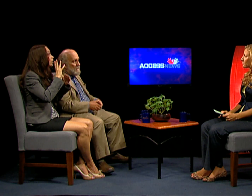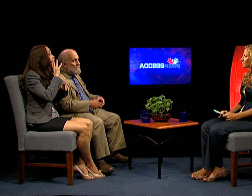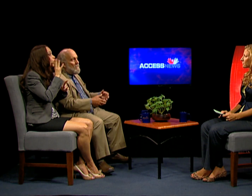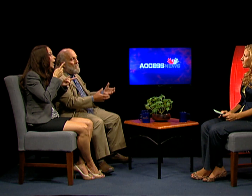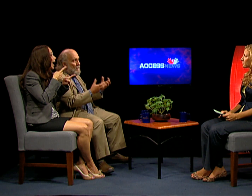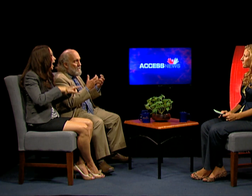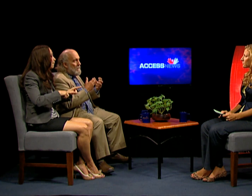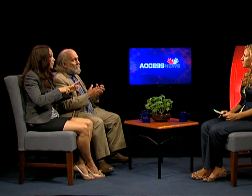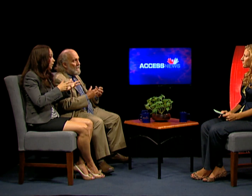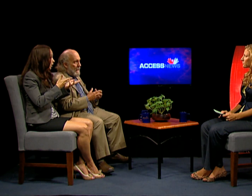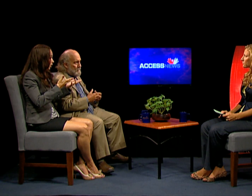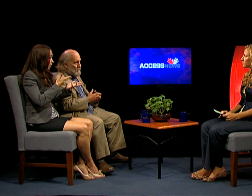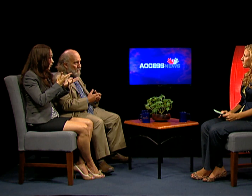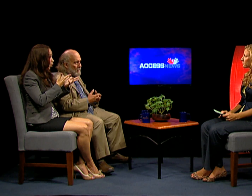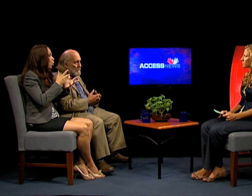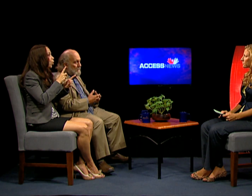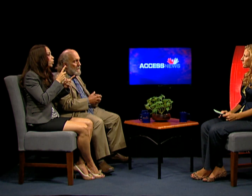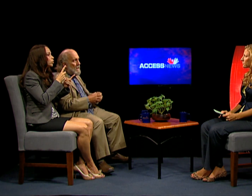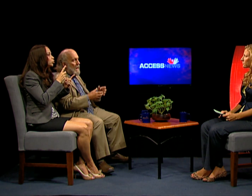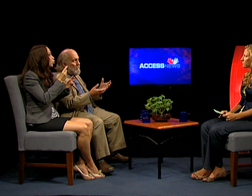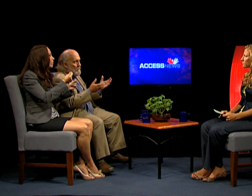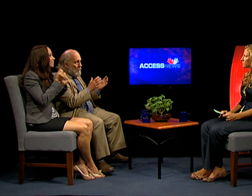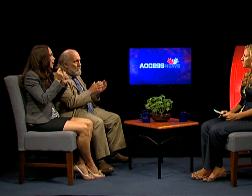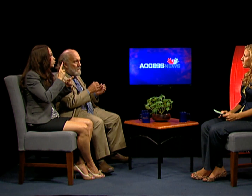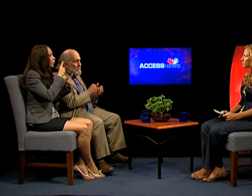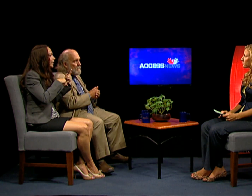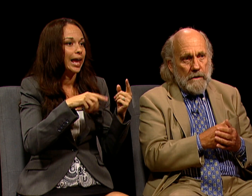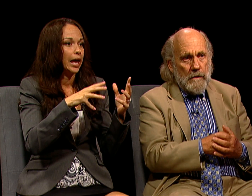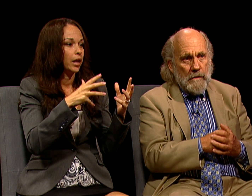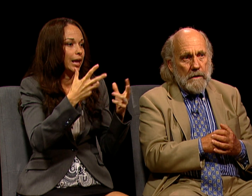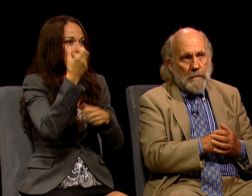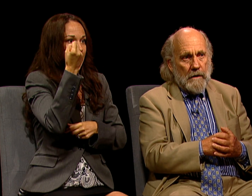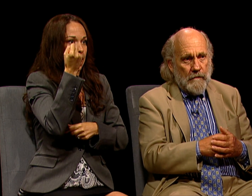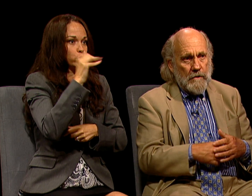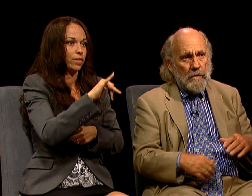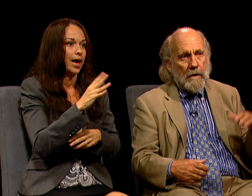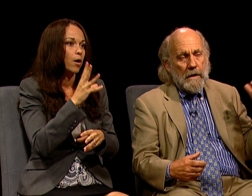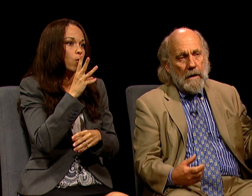THAT WE WON'T BE ABLE TO CAPTURE THE WATER AND WE WON'T BE ABLE TO USE IT BENEFICIALLY